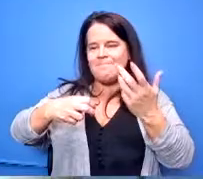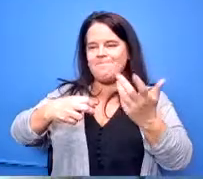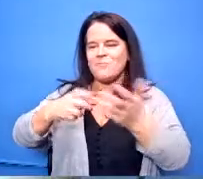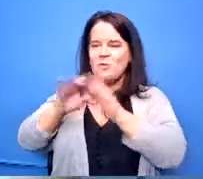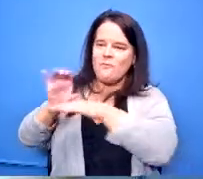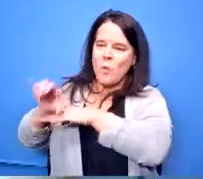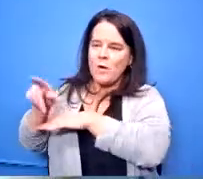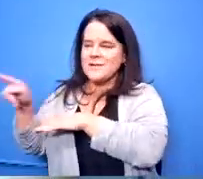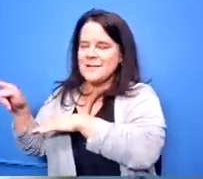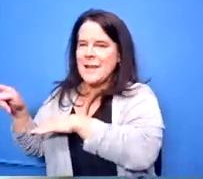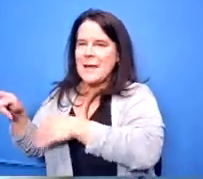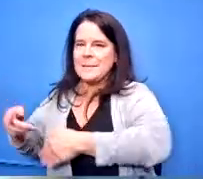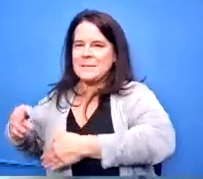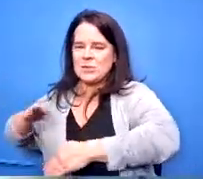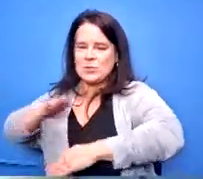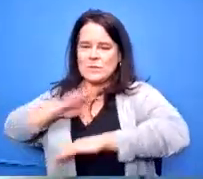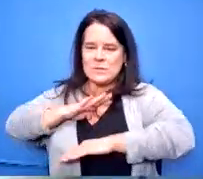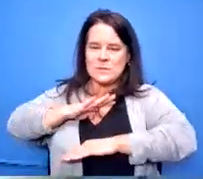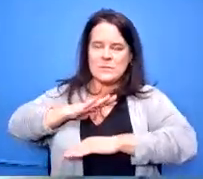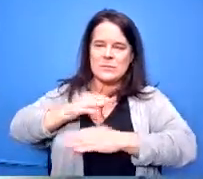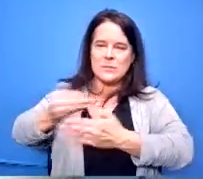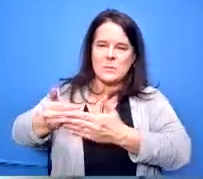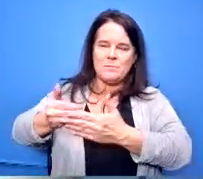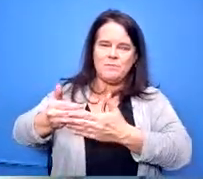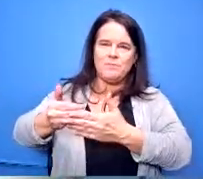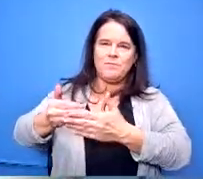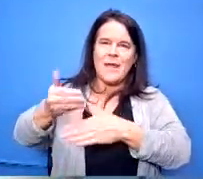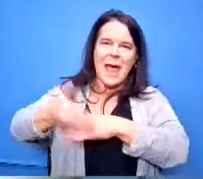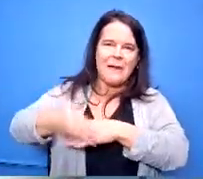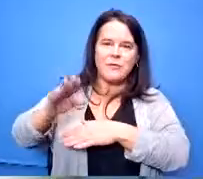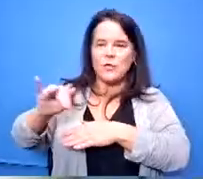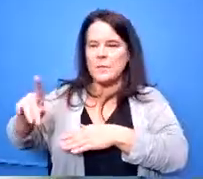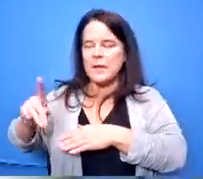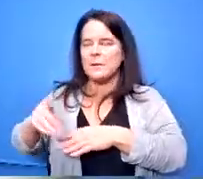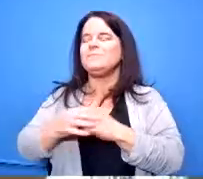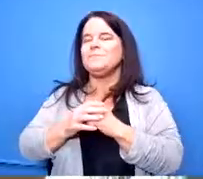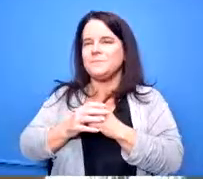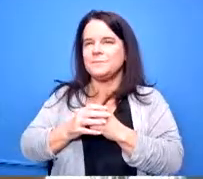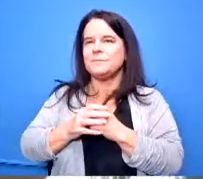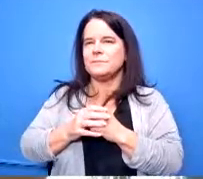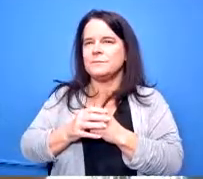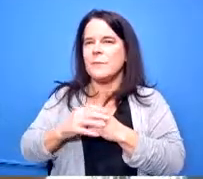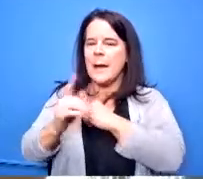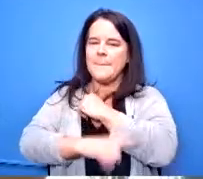them to meet it prior to being awarded a bid it is penalty programs are tough i am not an attorney